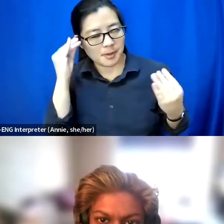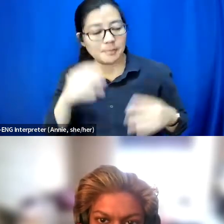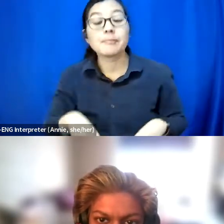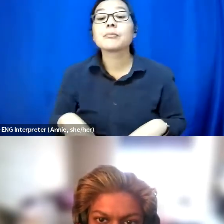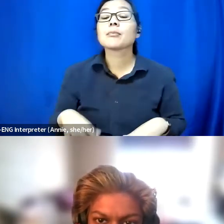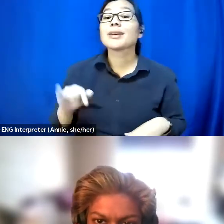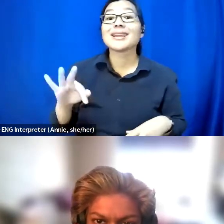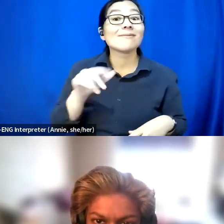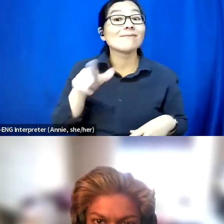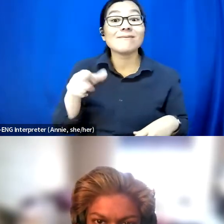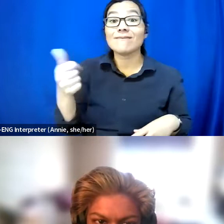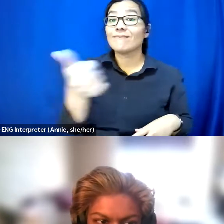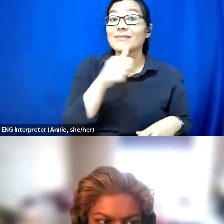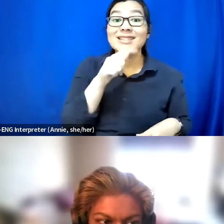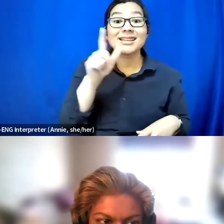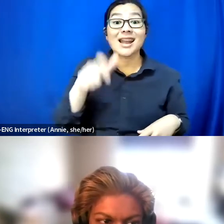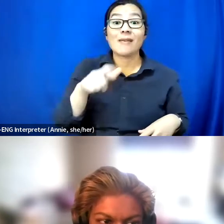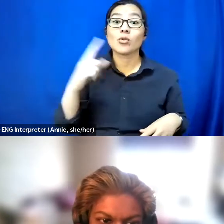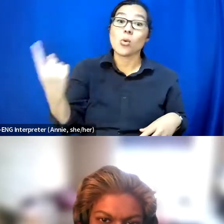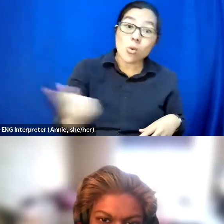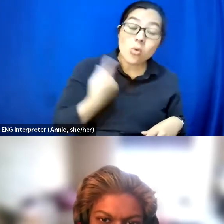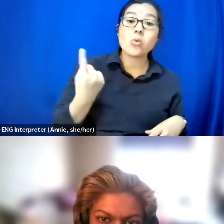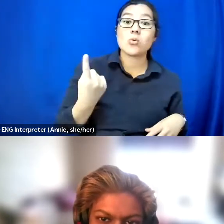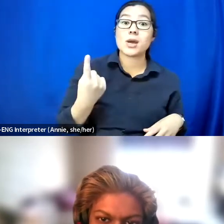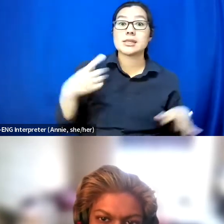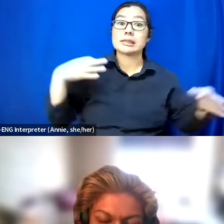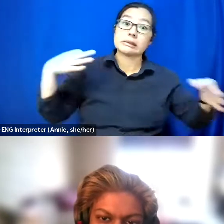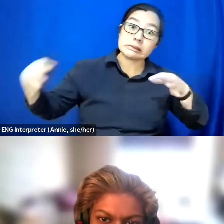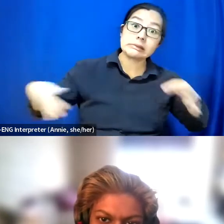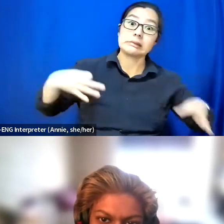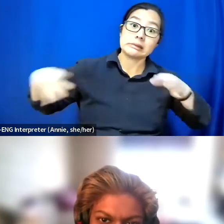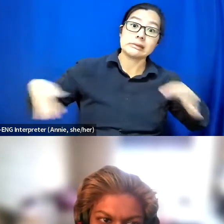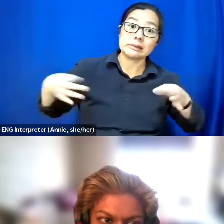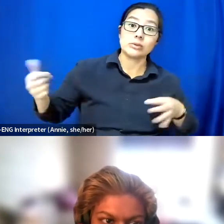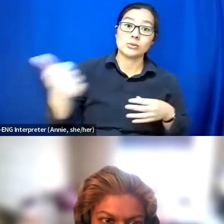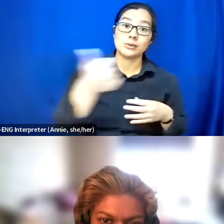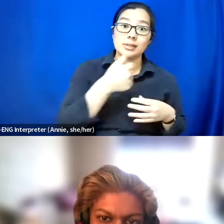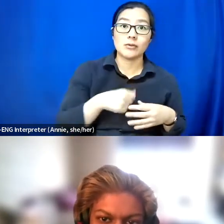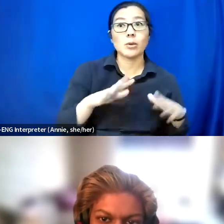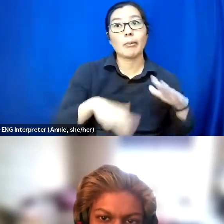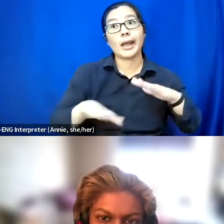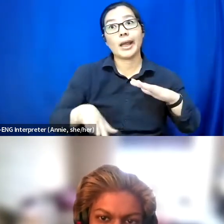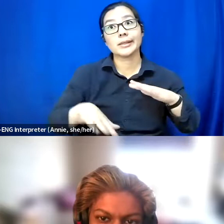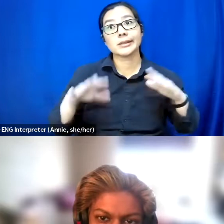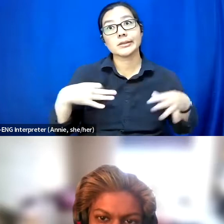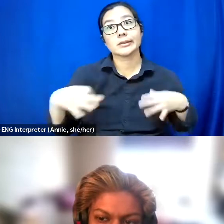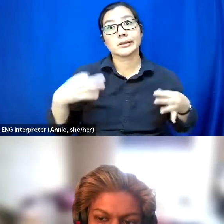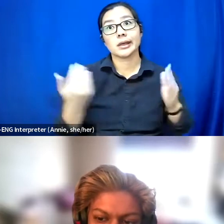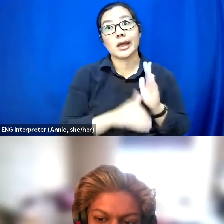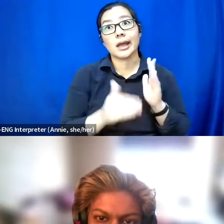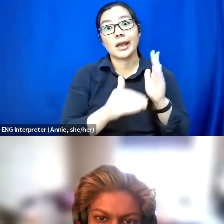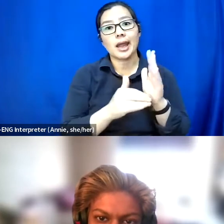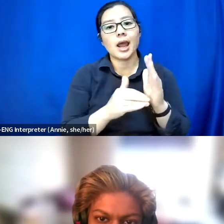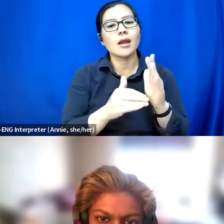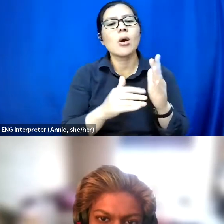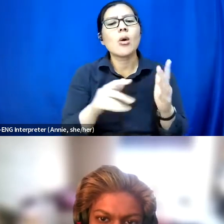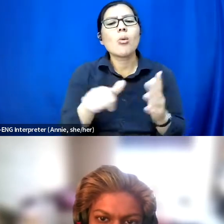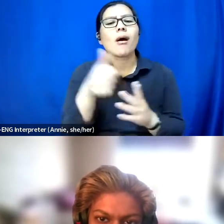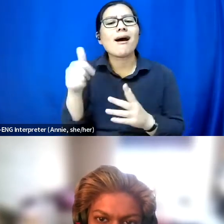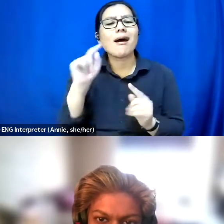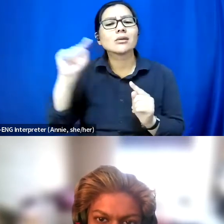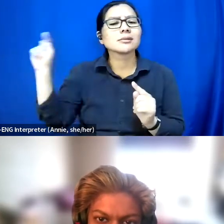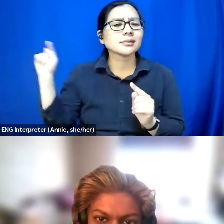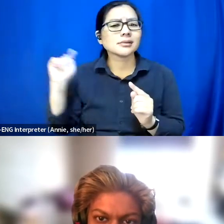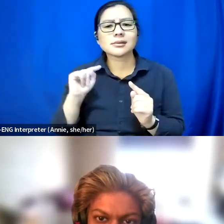to always be basically explaining your like 101, what would you want to work on?